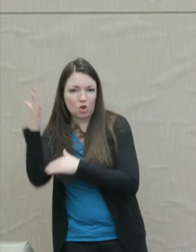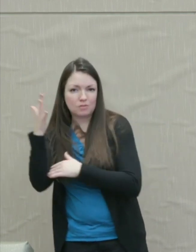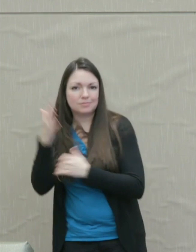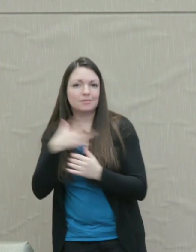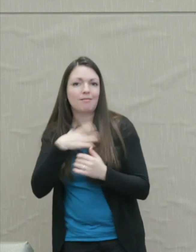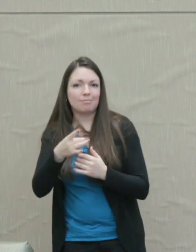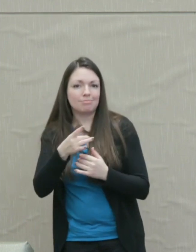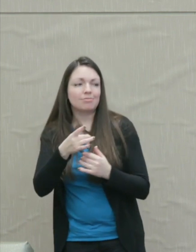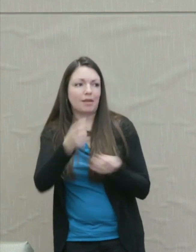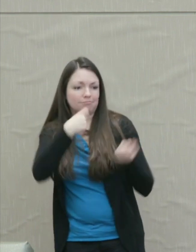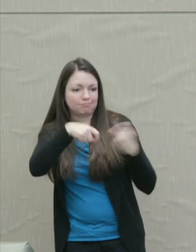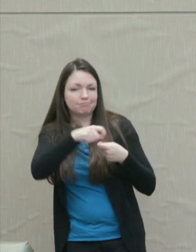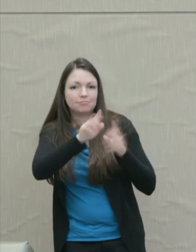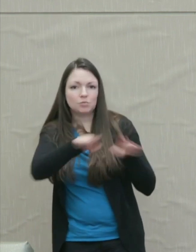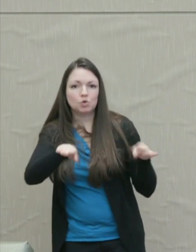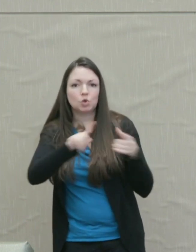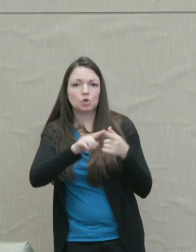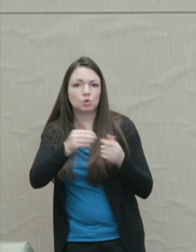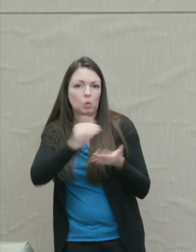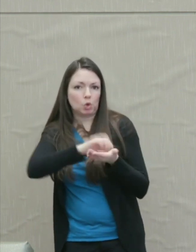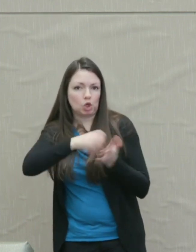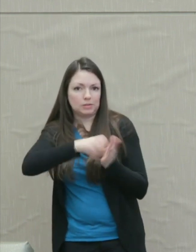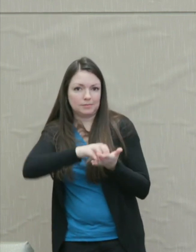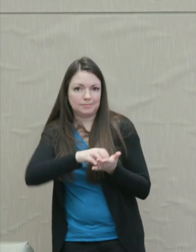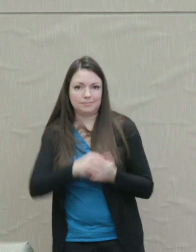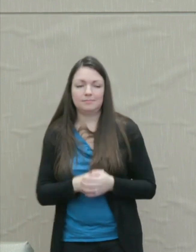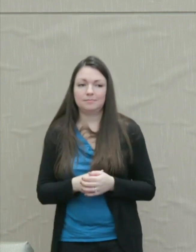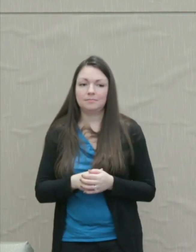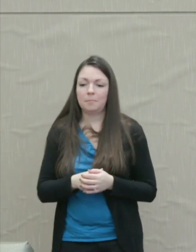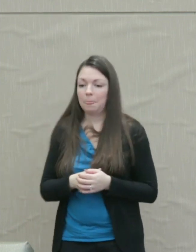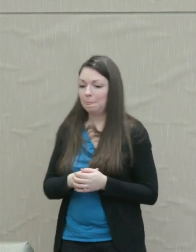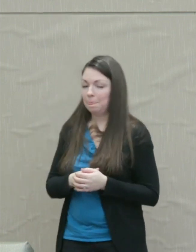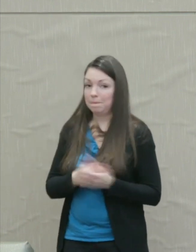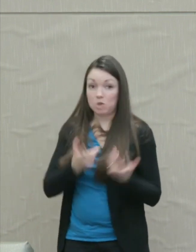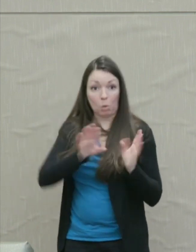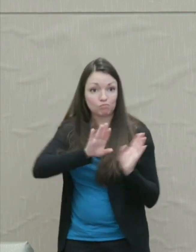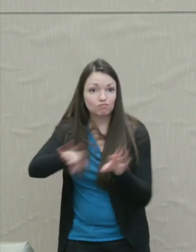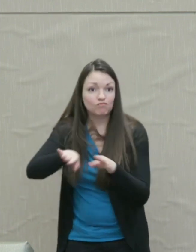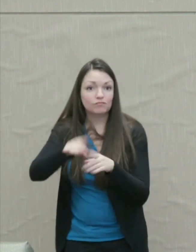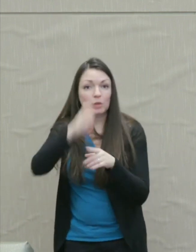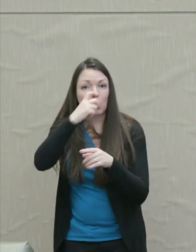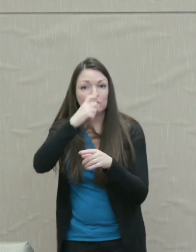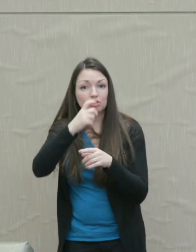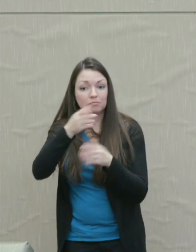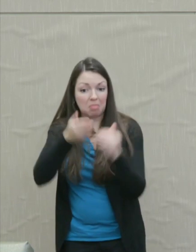into gingerbread." So just push the witch into the oven and the world is all right again.